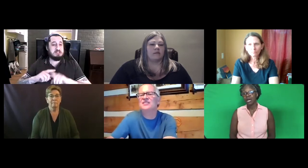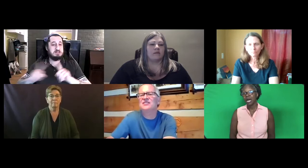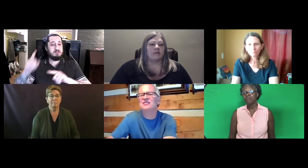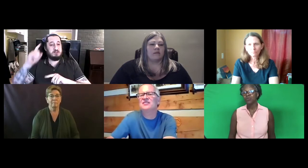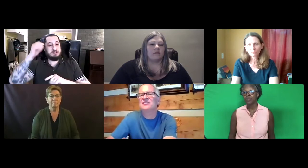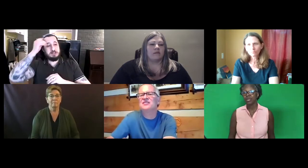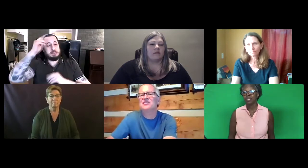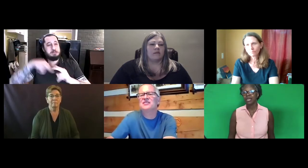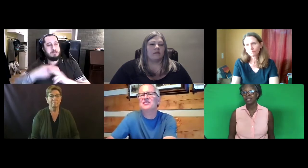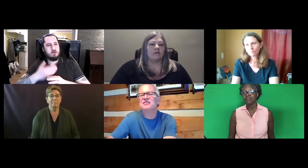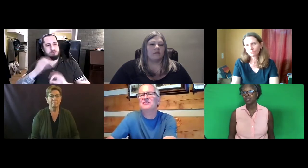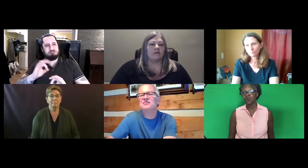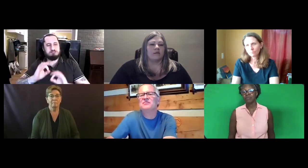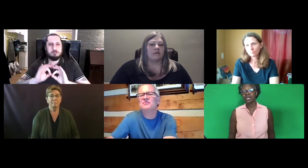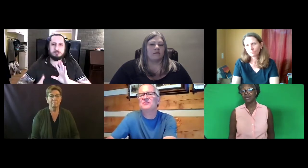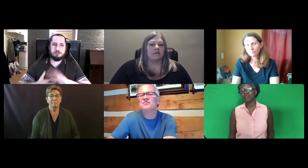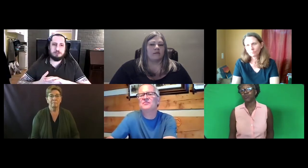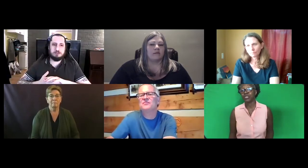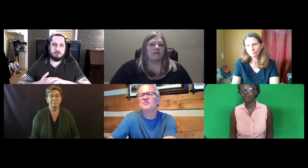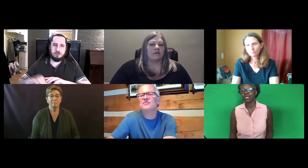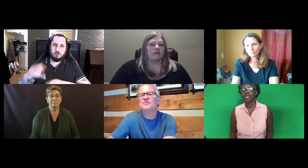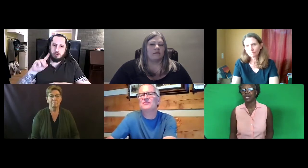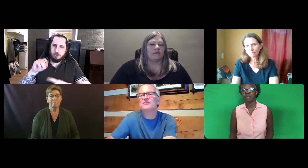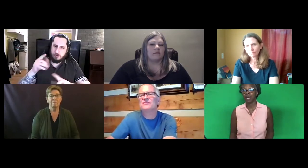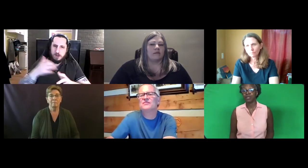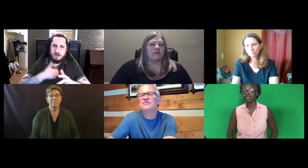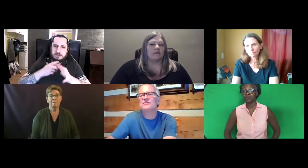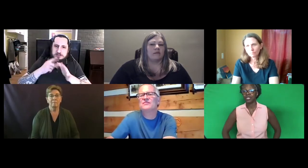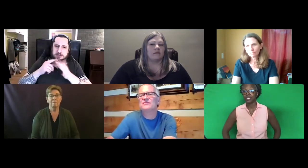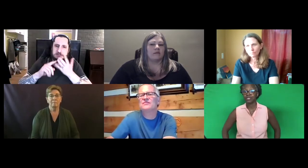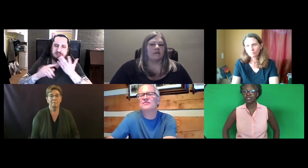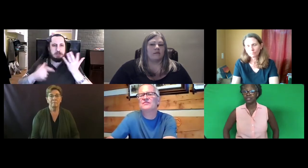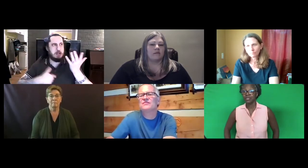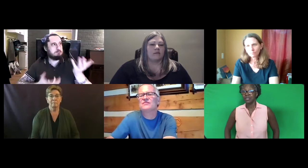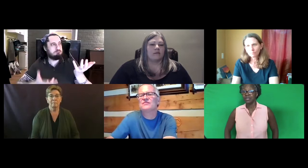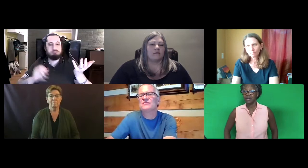I'm in North Carolina, so I might have different ways of thinking about it.